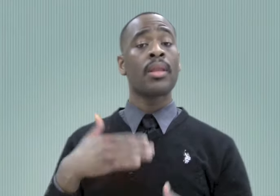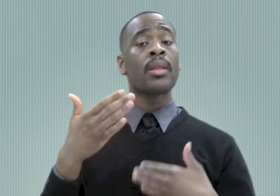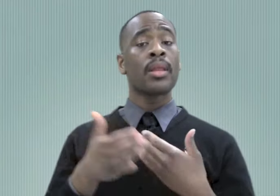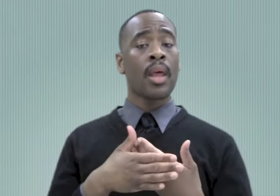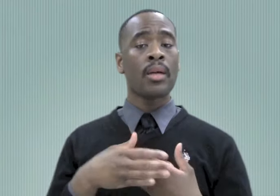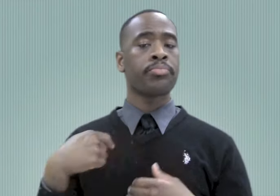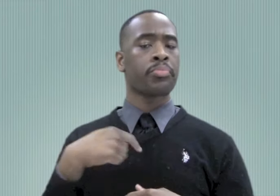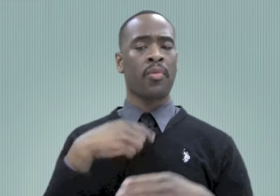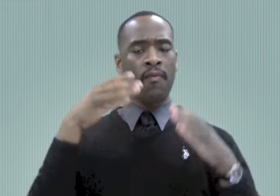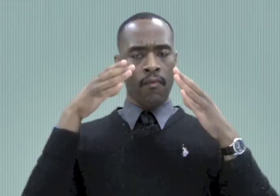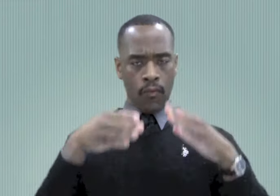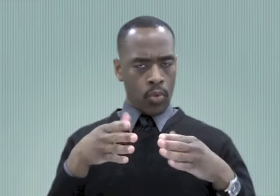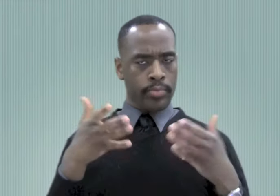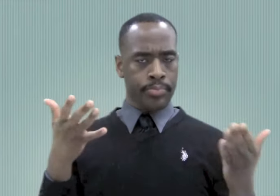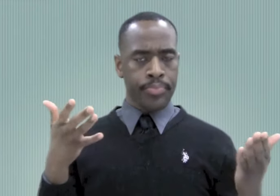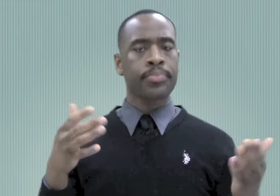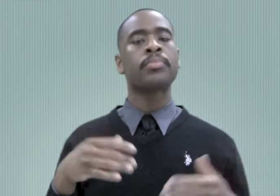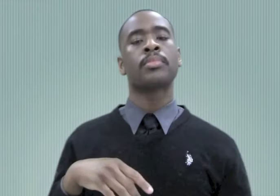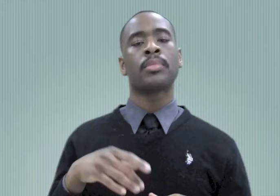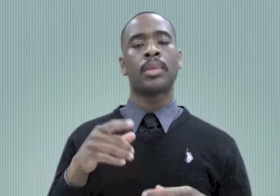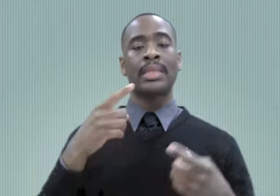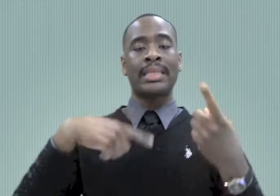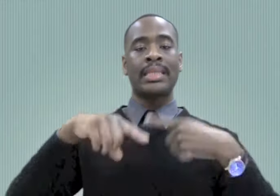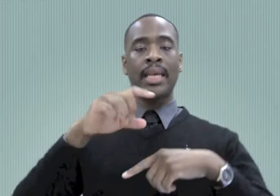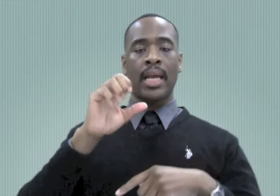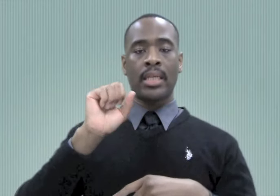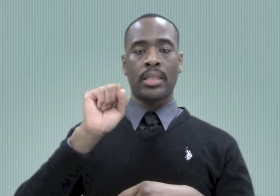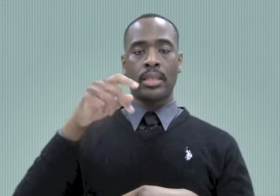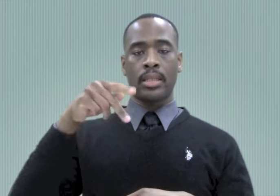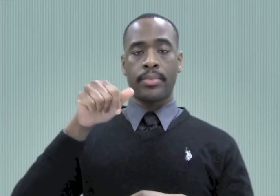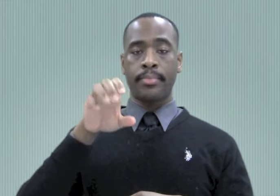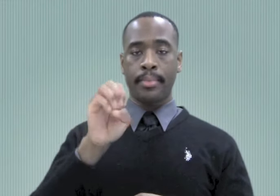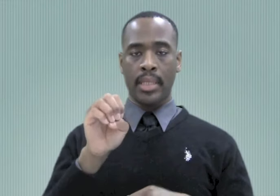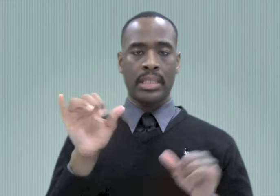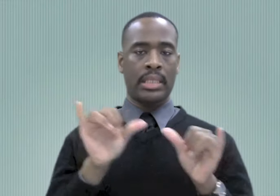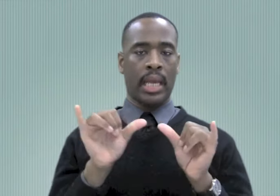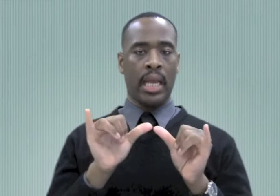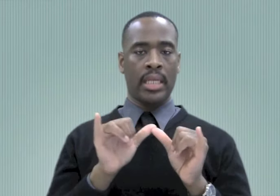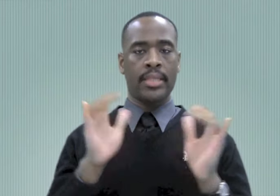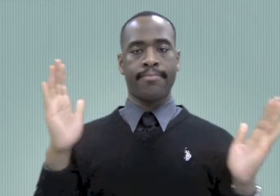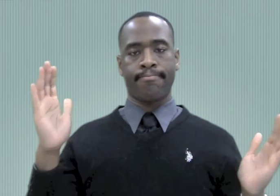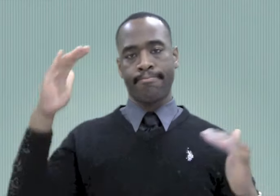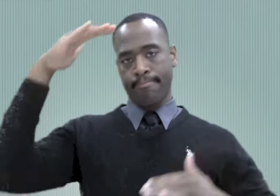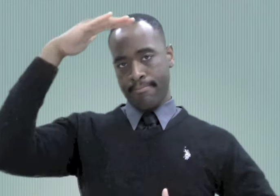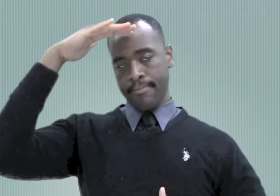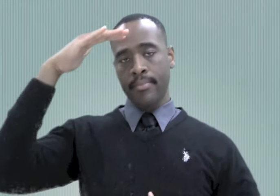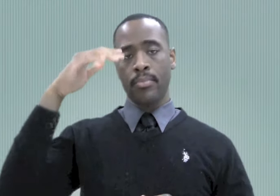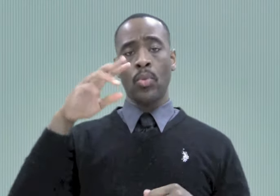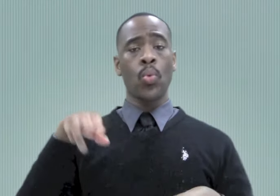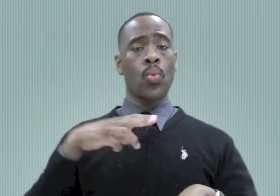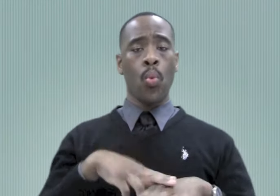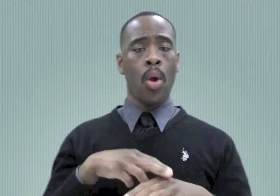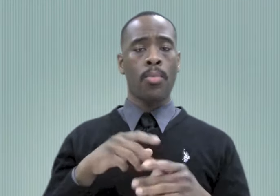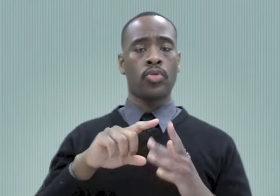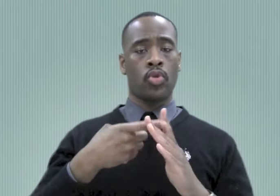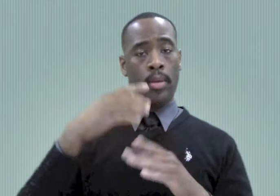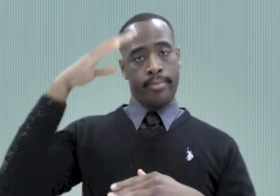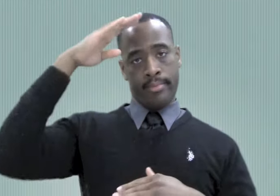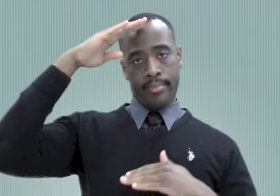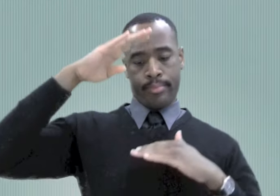The next feature to discuss is the size of signing space. The normal size of signing space is from the top of the